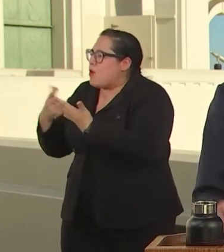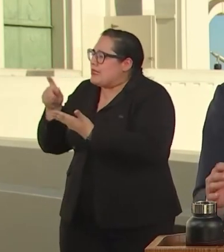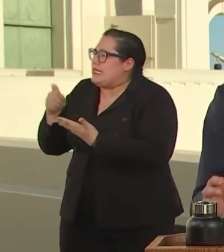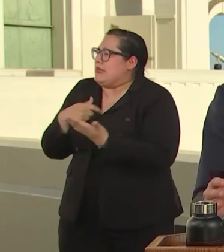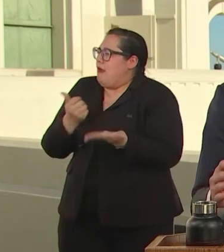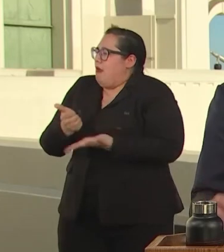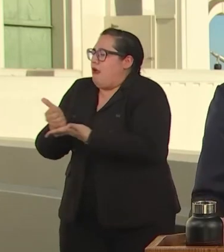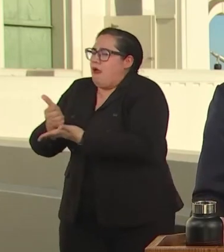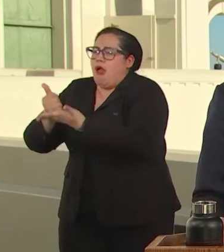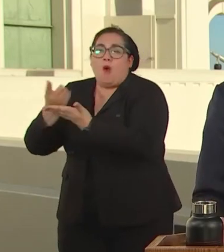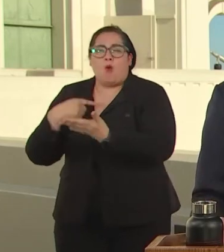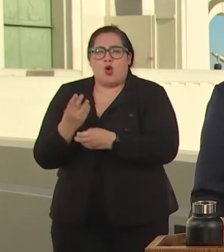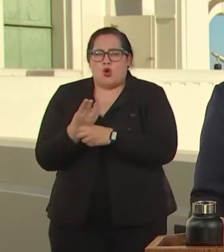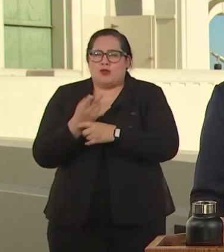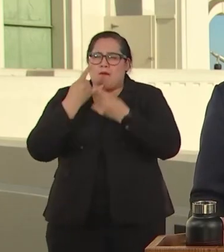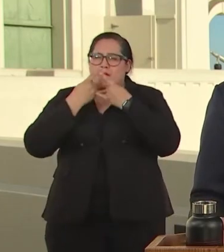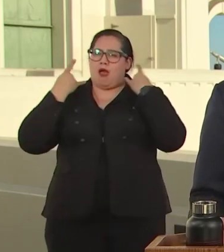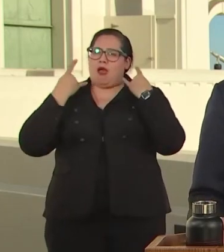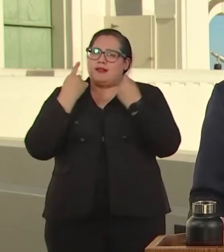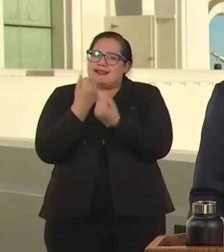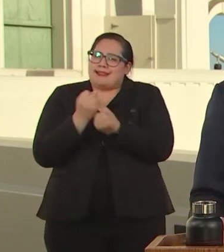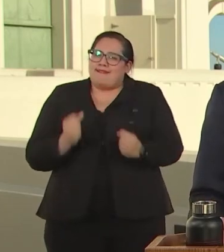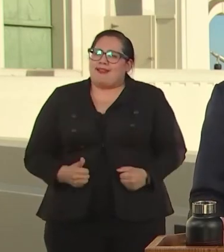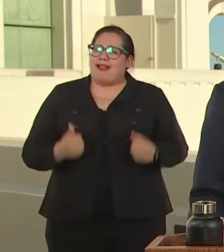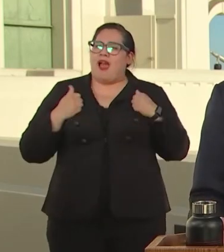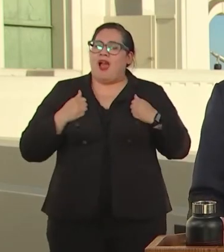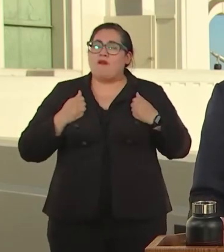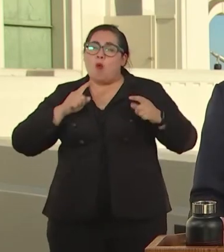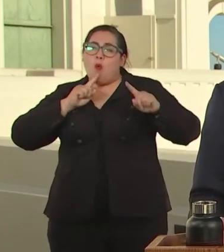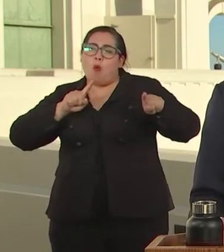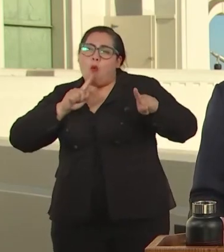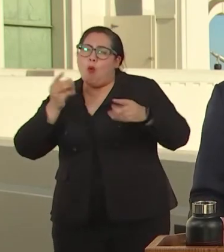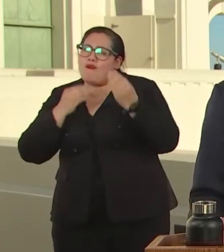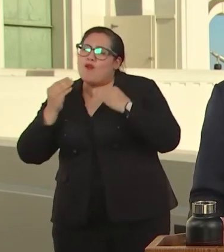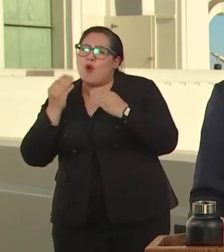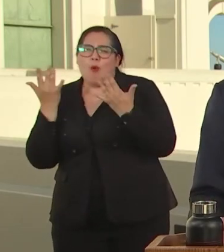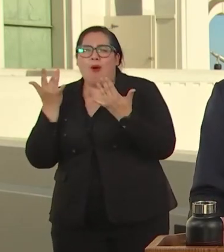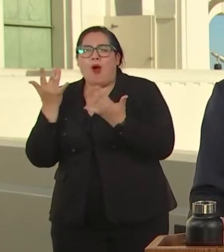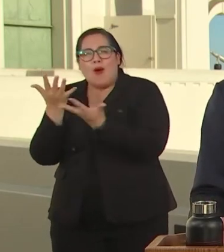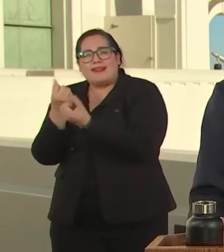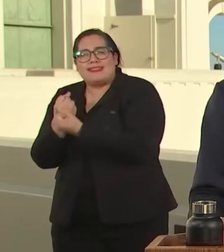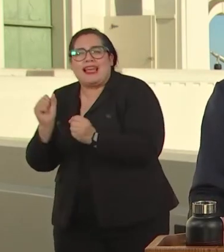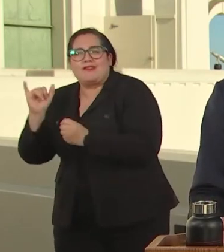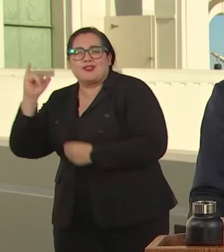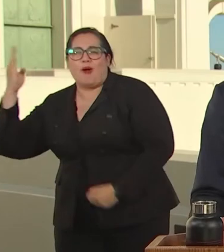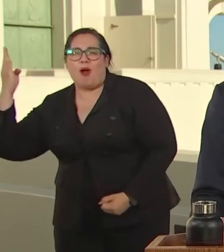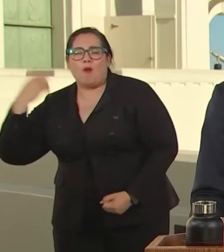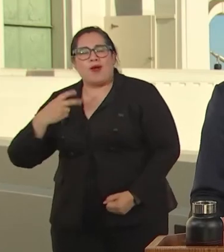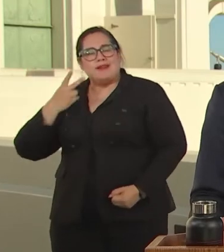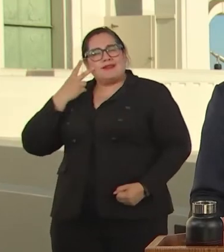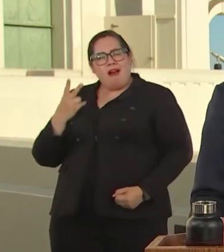STORE. WE ORDERED IN TO SAVE JOBS AND WE HOW UNFAIR THE WORLD STILL WAS.